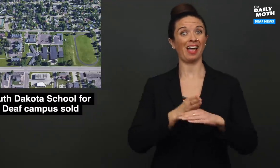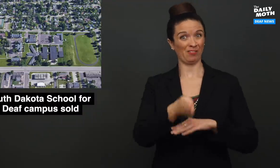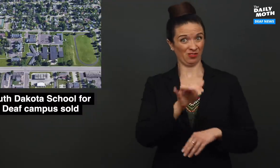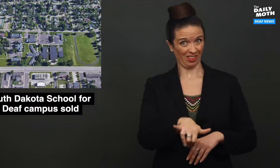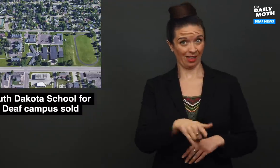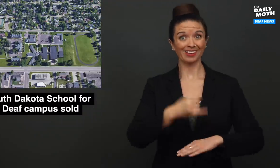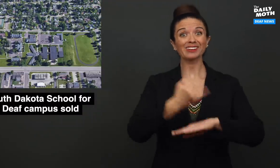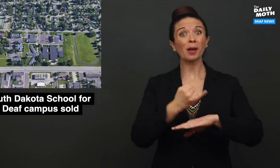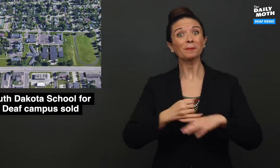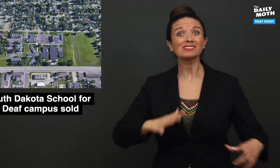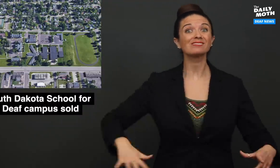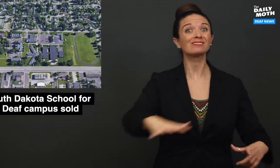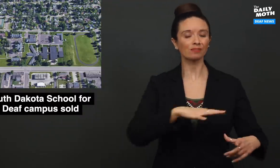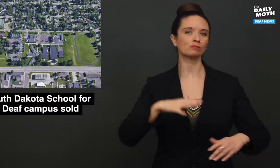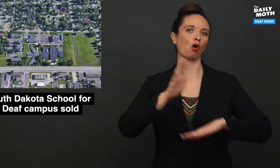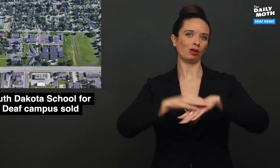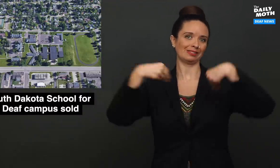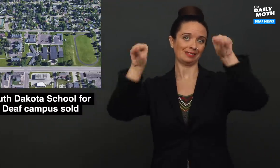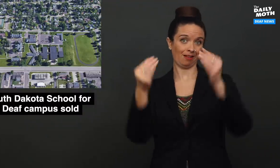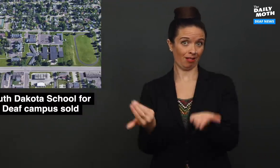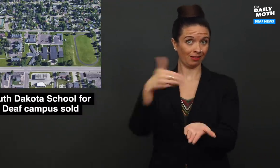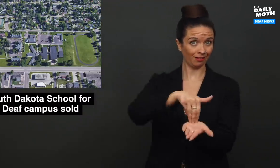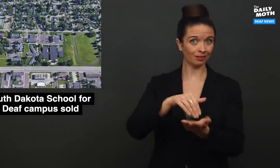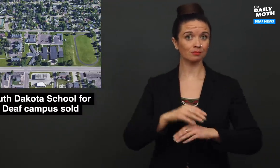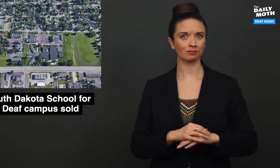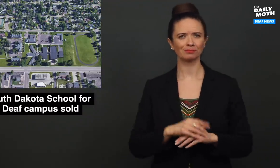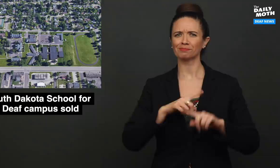After this, the campus was on sale again,